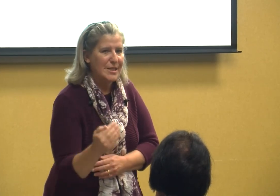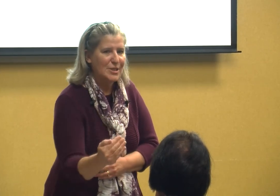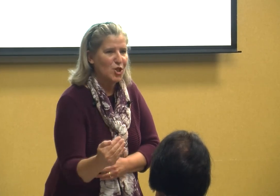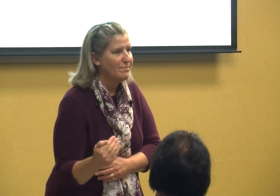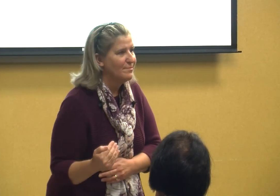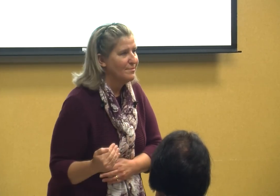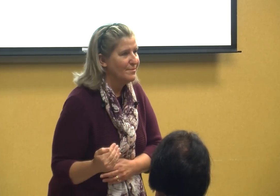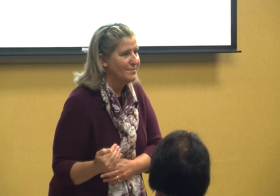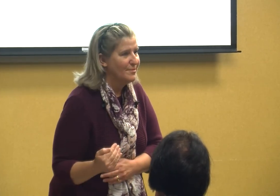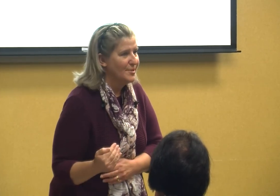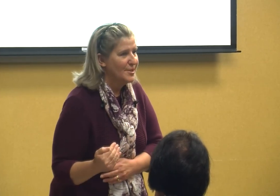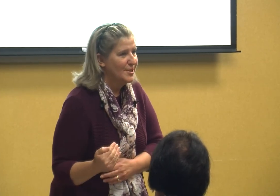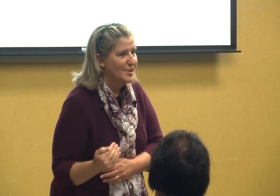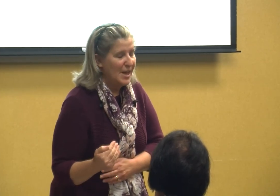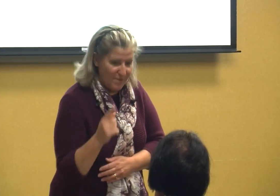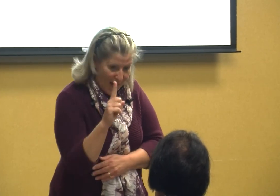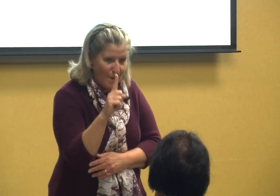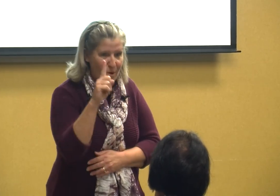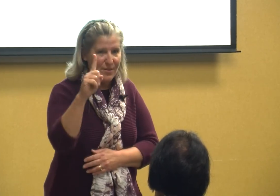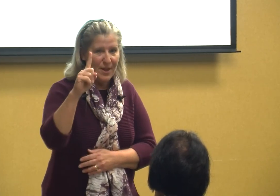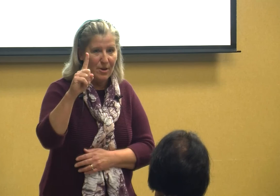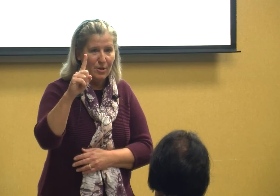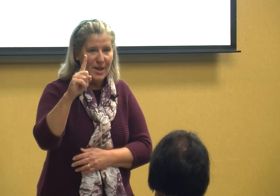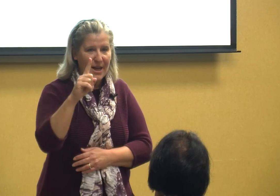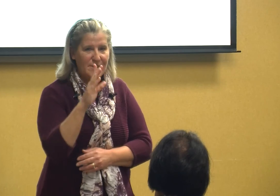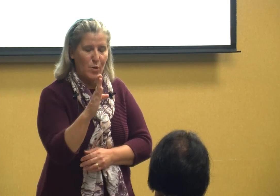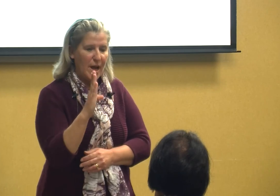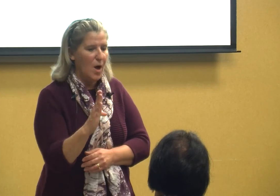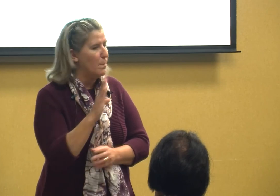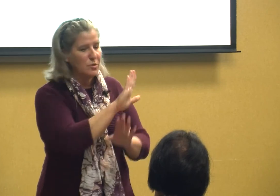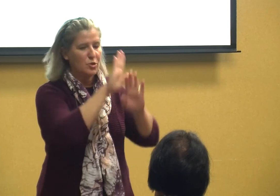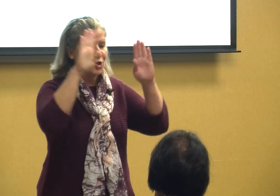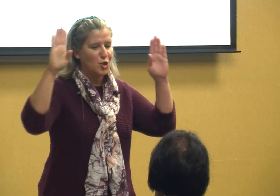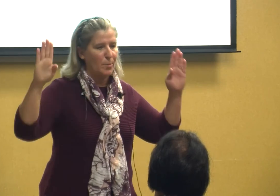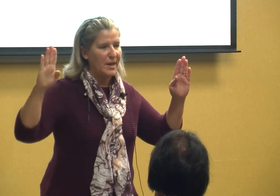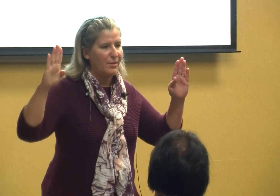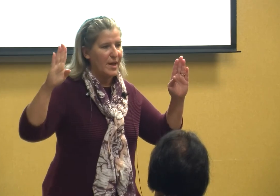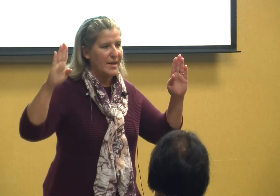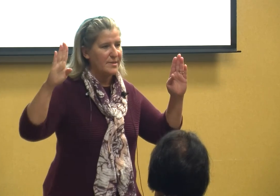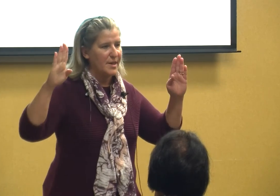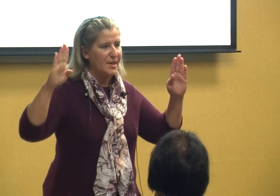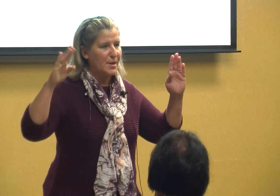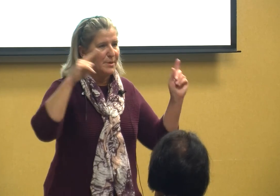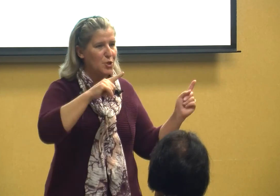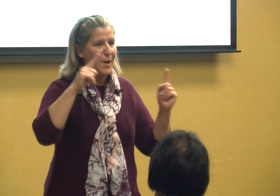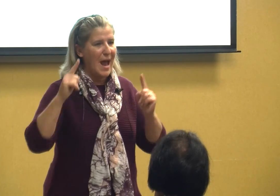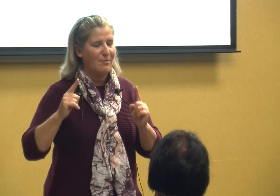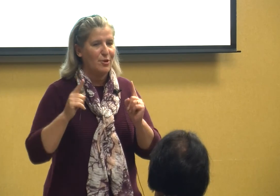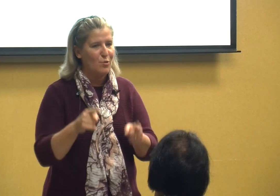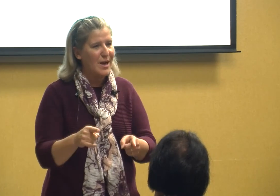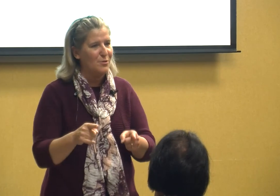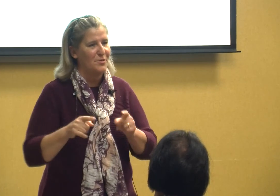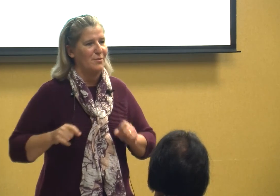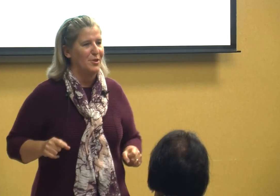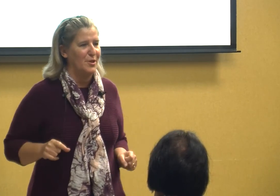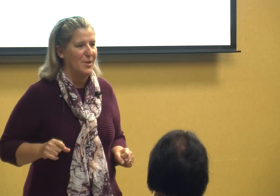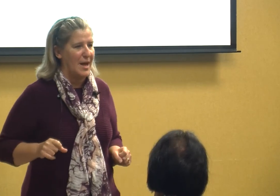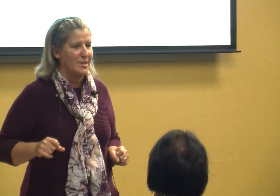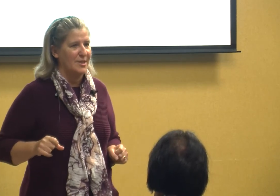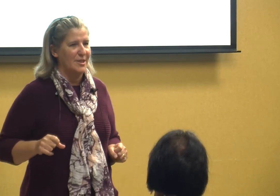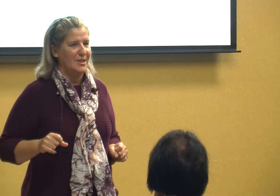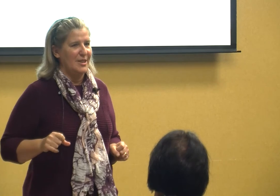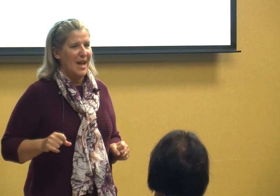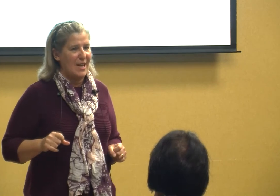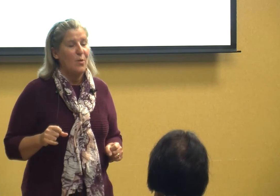that right there is going to help so many things but you have to train yourself to do that and you